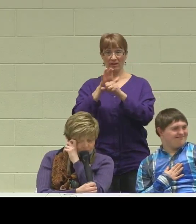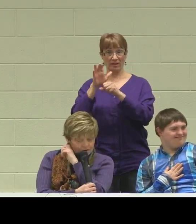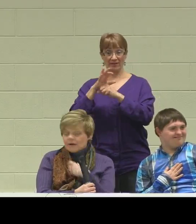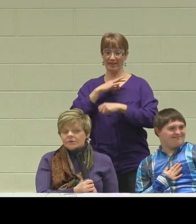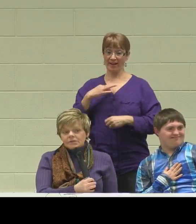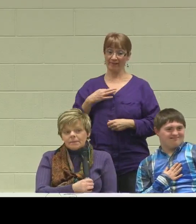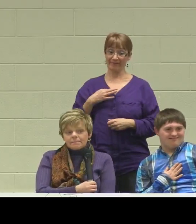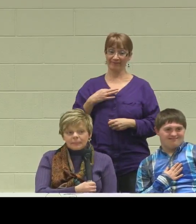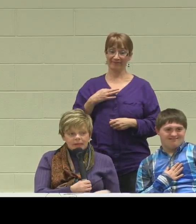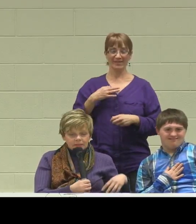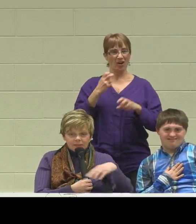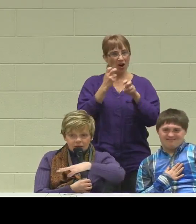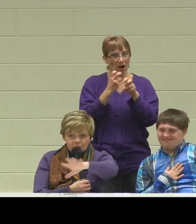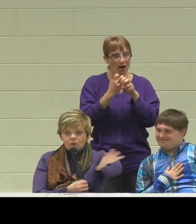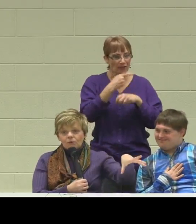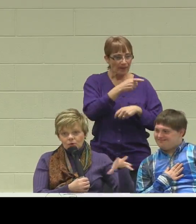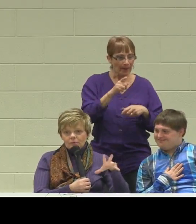without having to take the whole group,